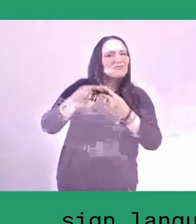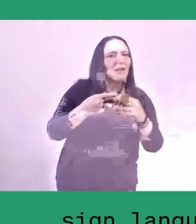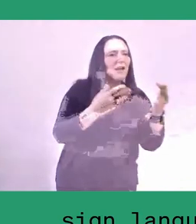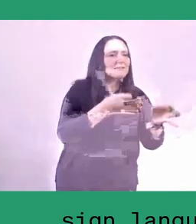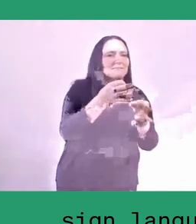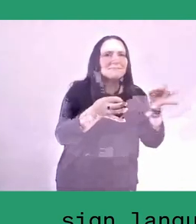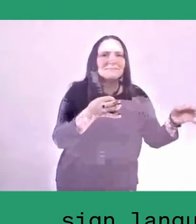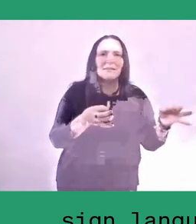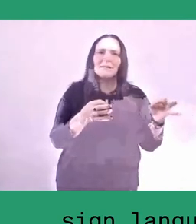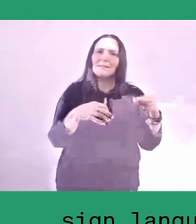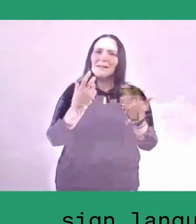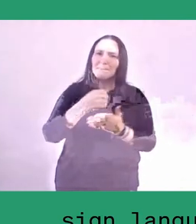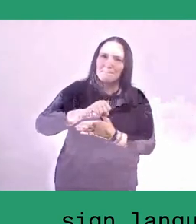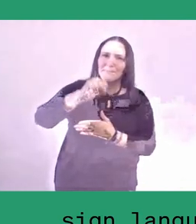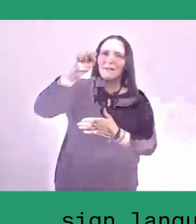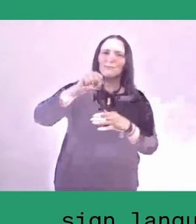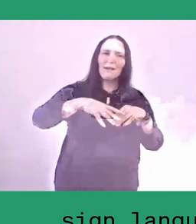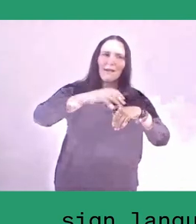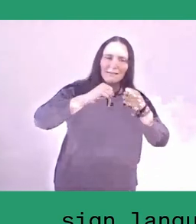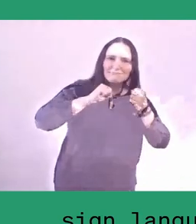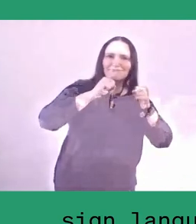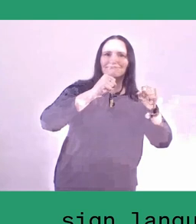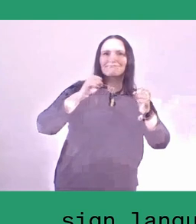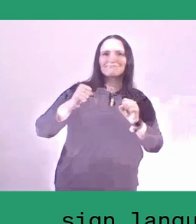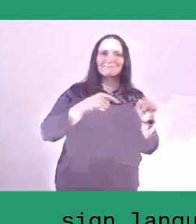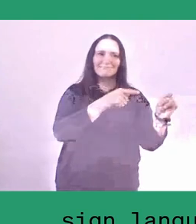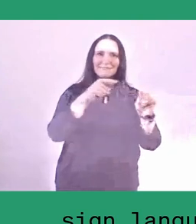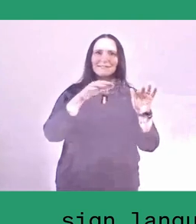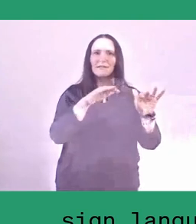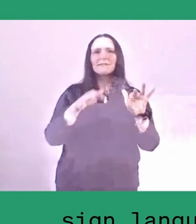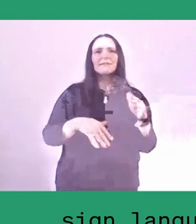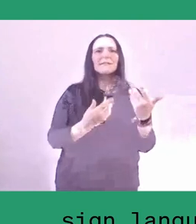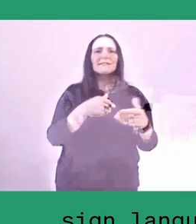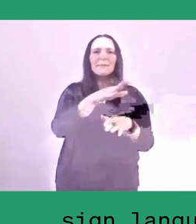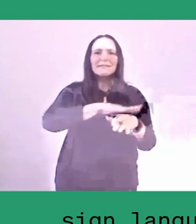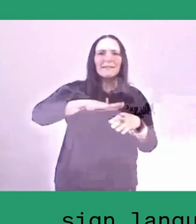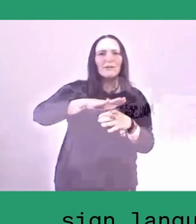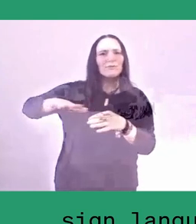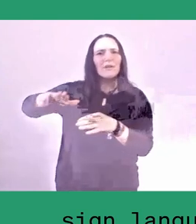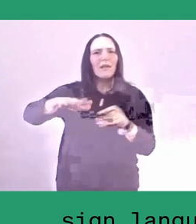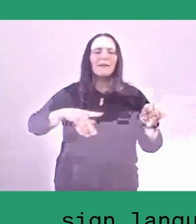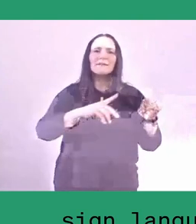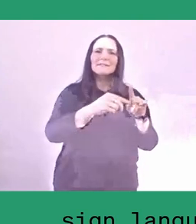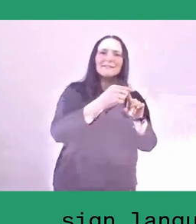In some areas it's combined, for example, with the rise of religious conservativism.